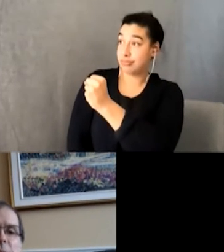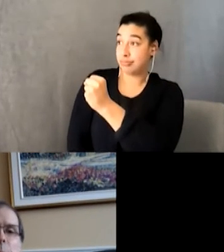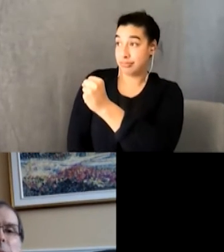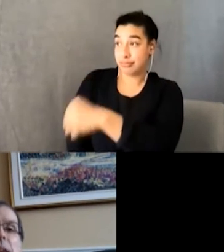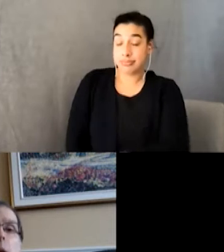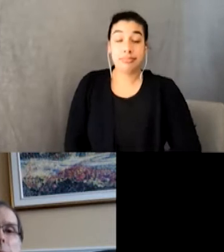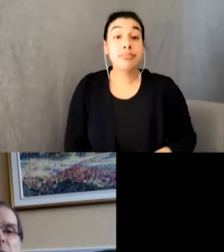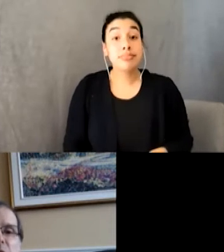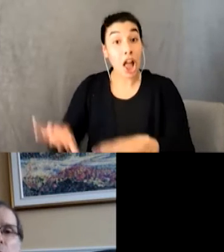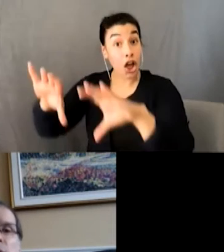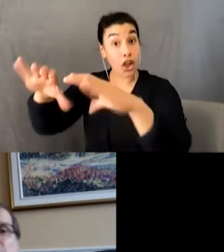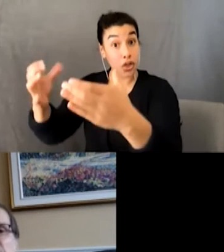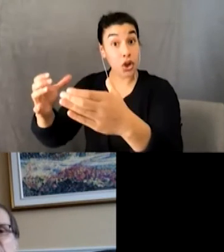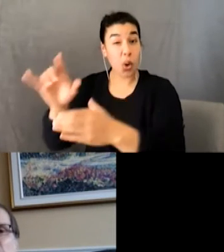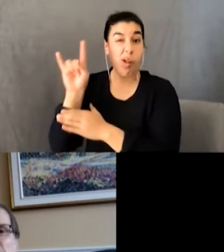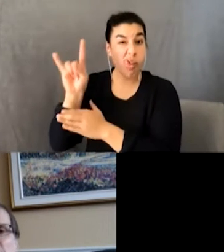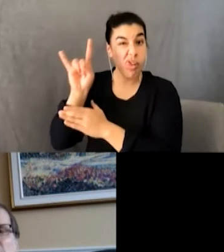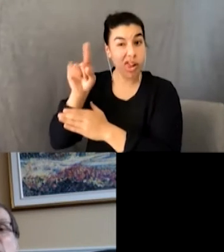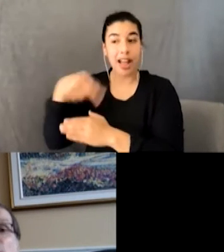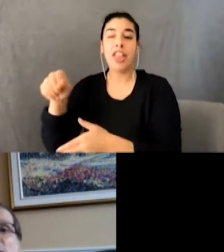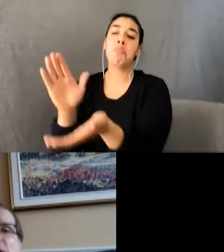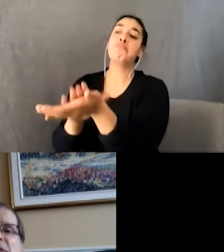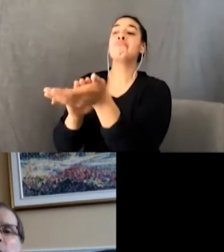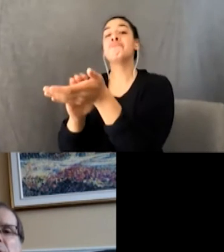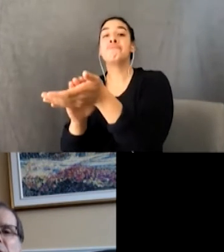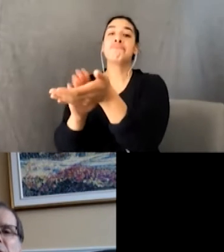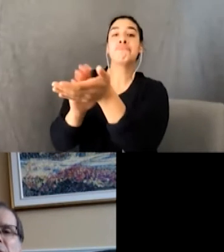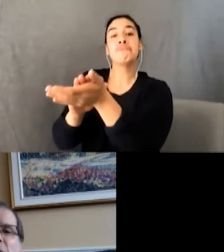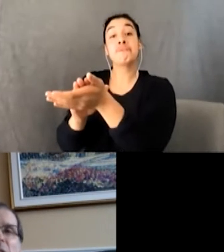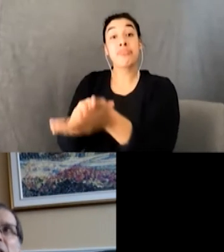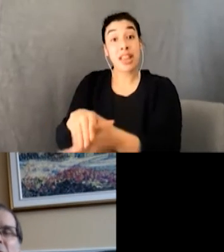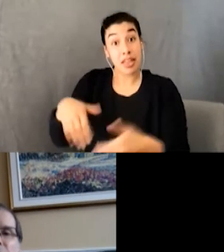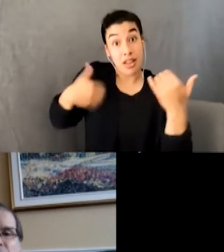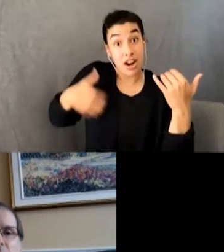picking an arpeggio for another song. I recognized it immediately. I love Triumph!